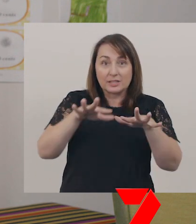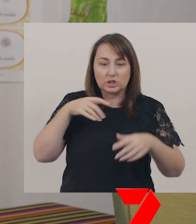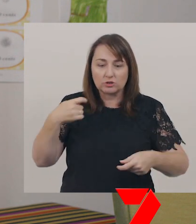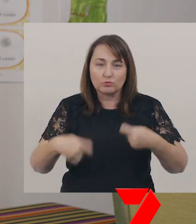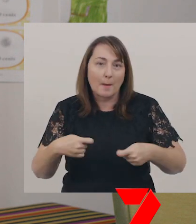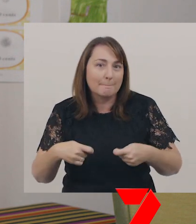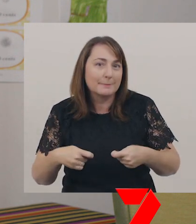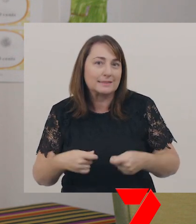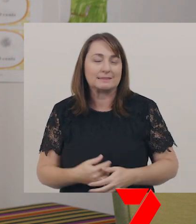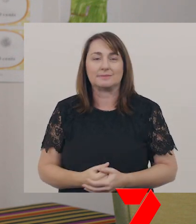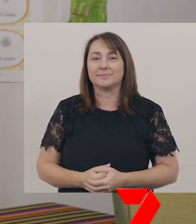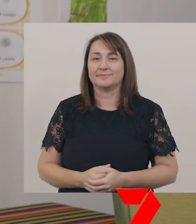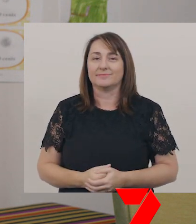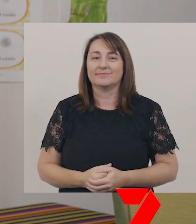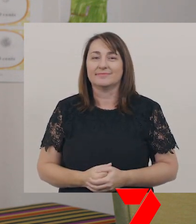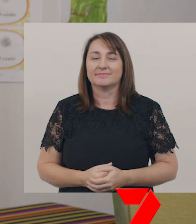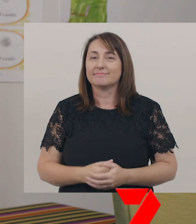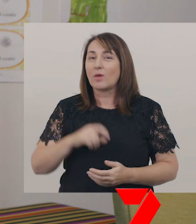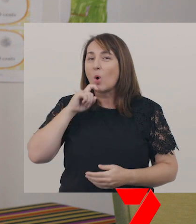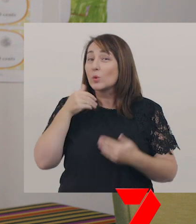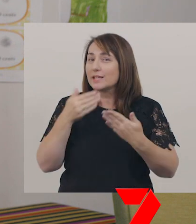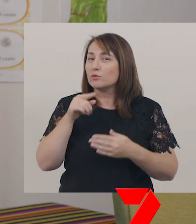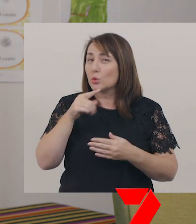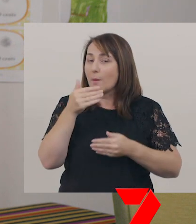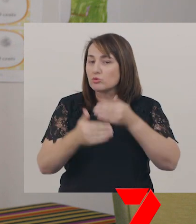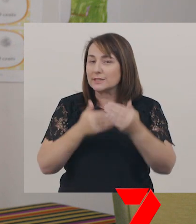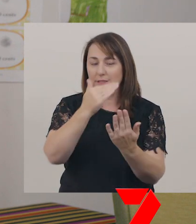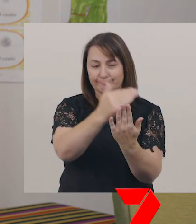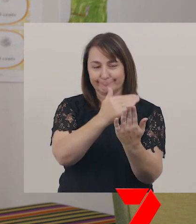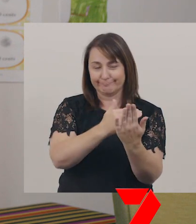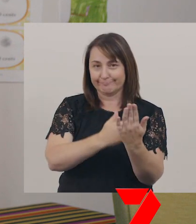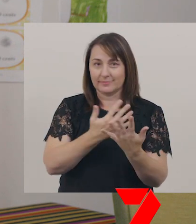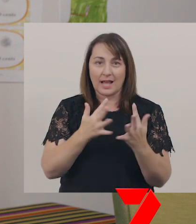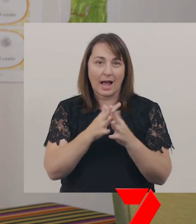I'm now going to give you a procedure, for creating a formal procedure,